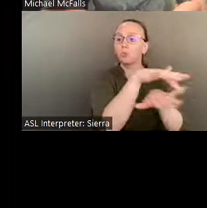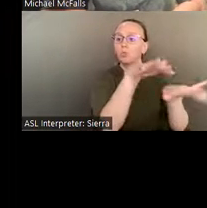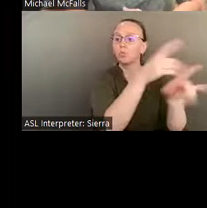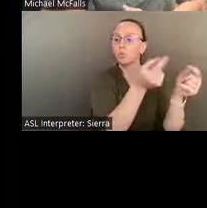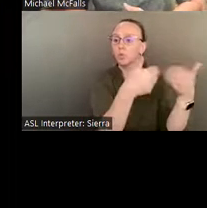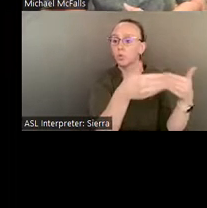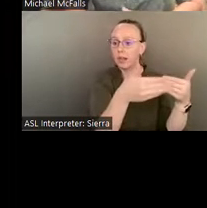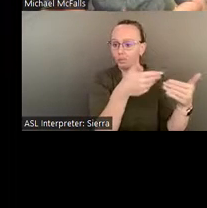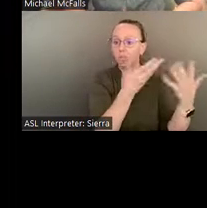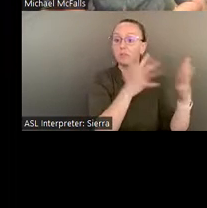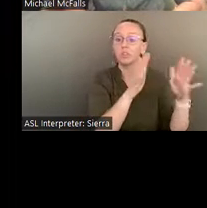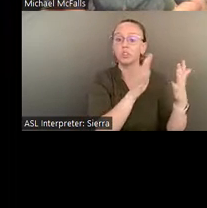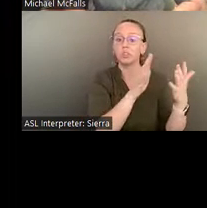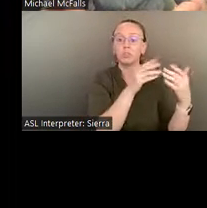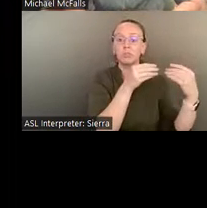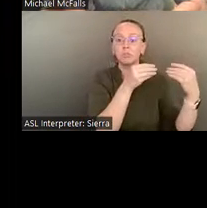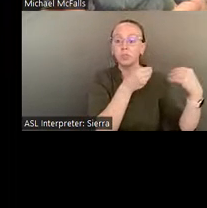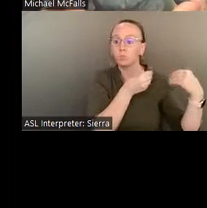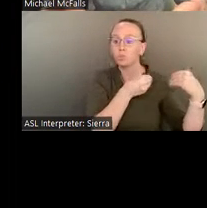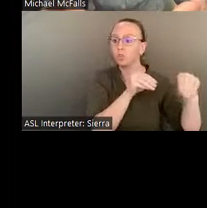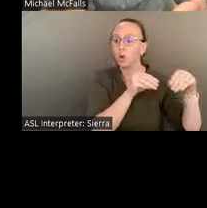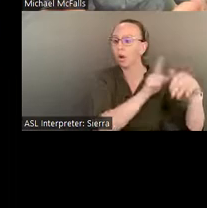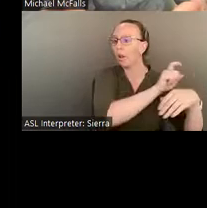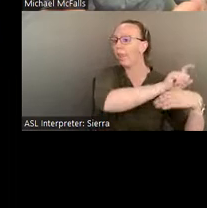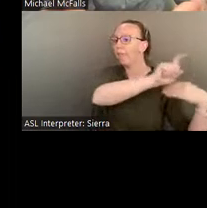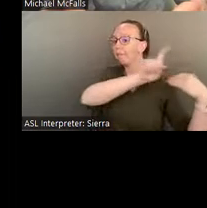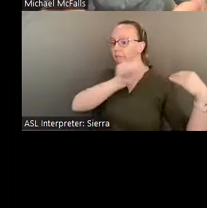He would do some kind of chanting from his car, open up the car doors, and all the cats would run and jump in.